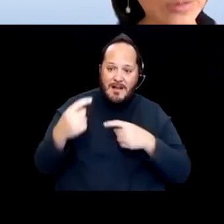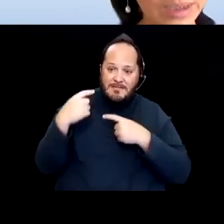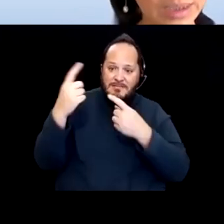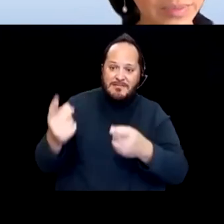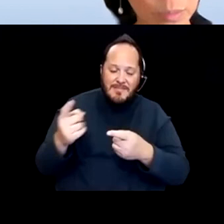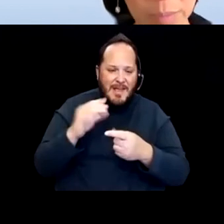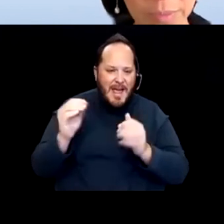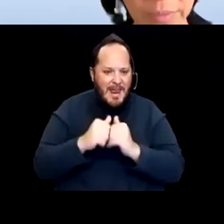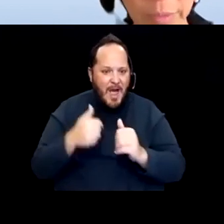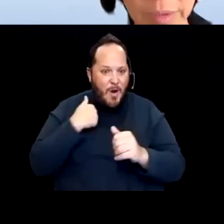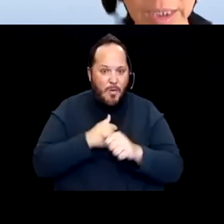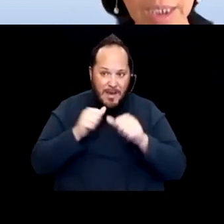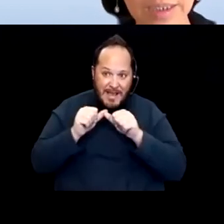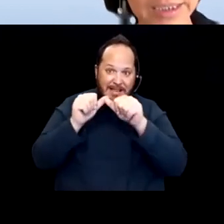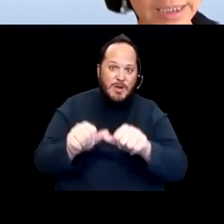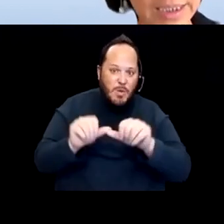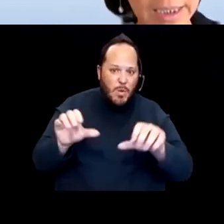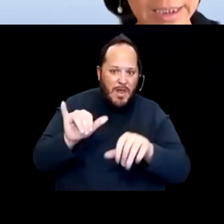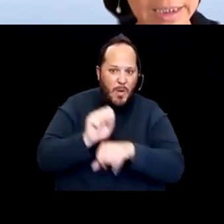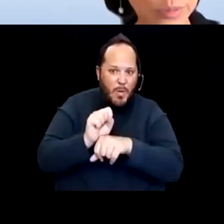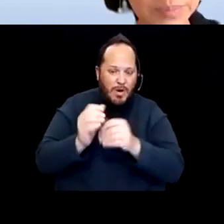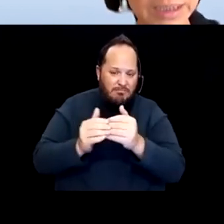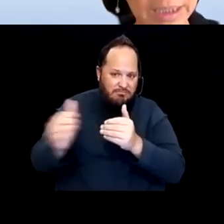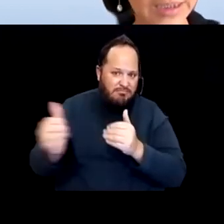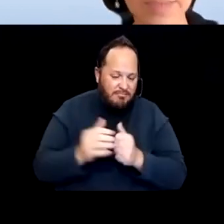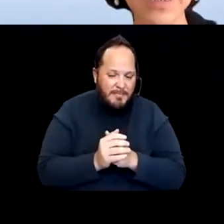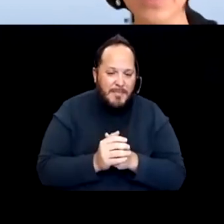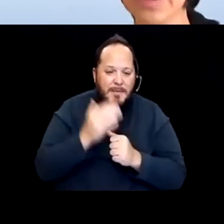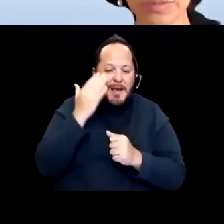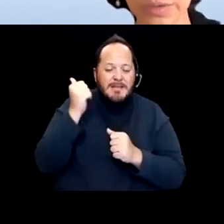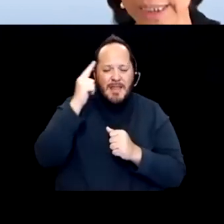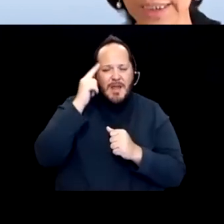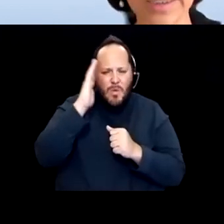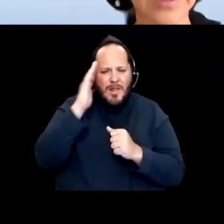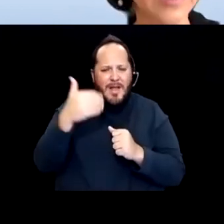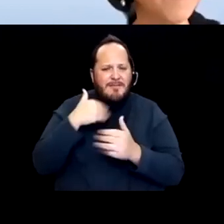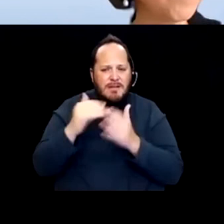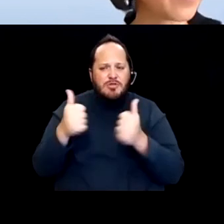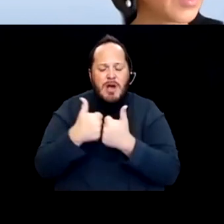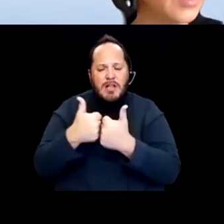with some of this work moving forward. Because I, I think there will be challenges. I mean, you're, you're right, Aaron the,